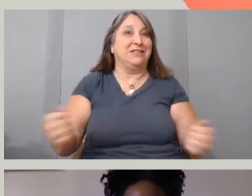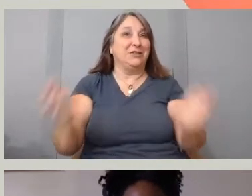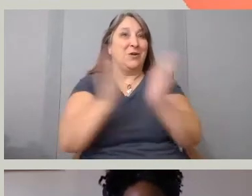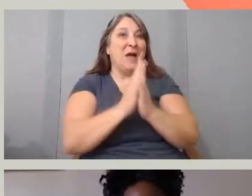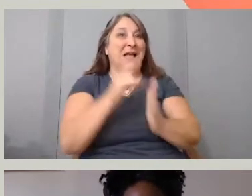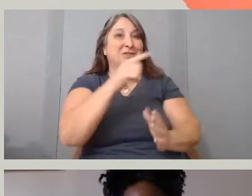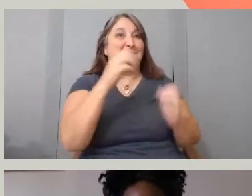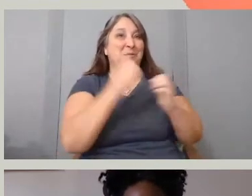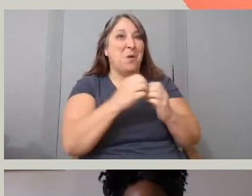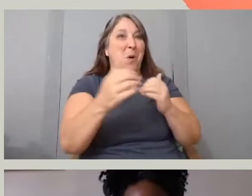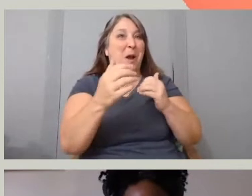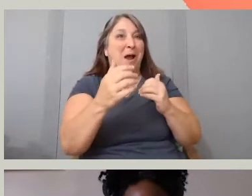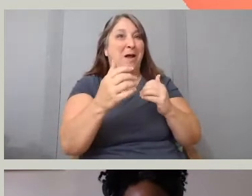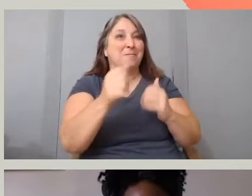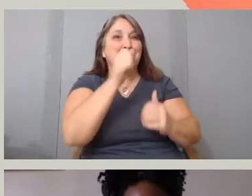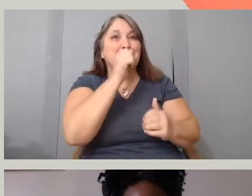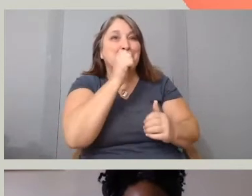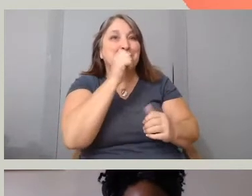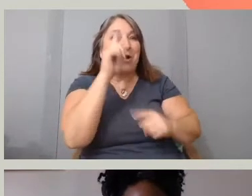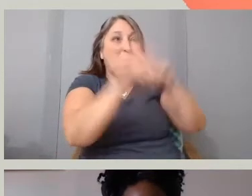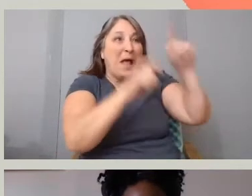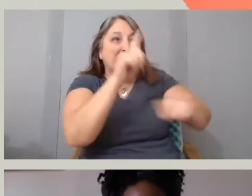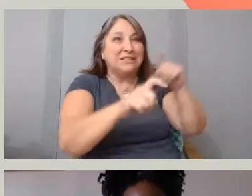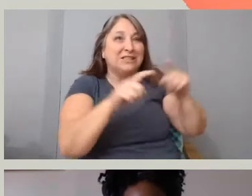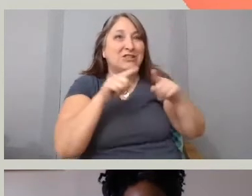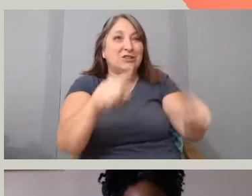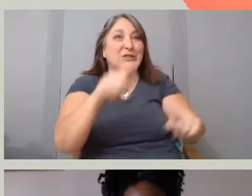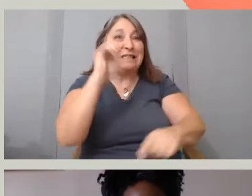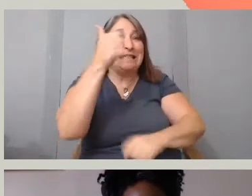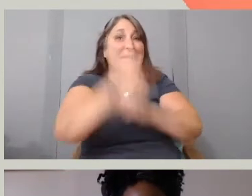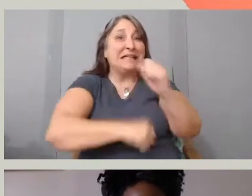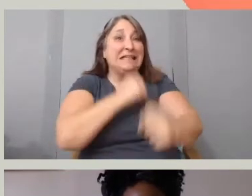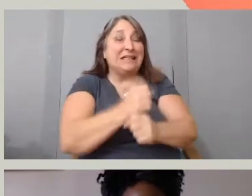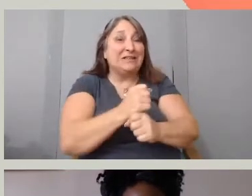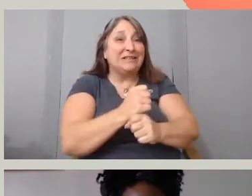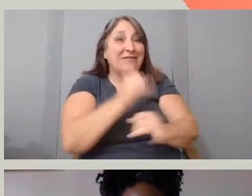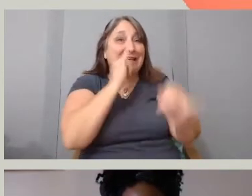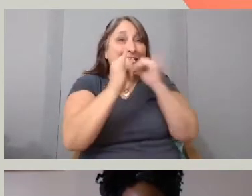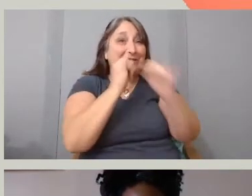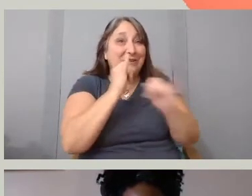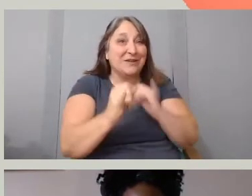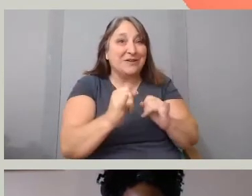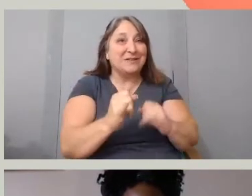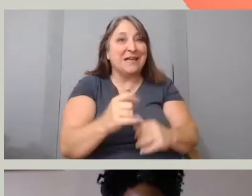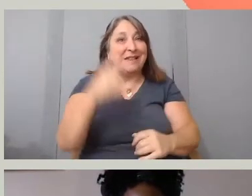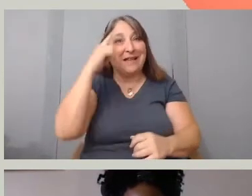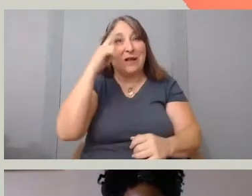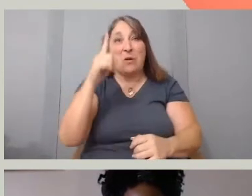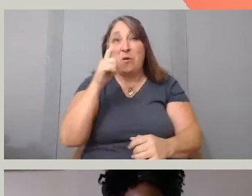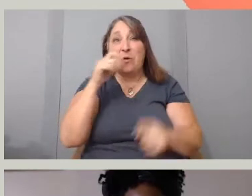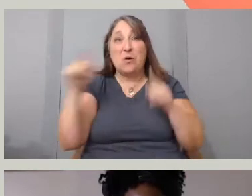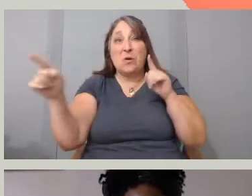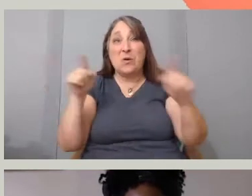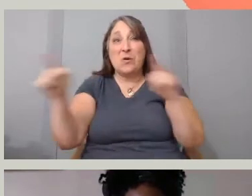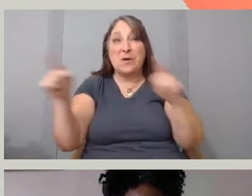and then also who of you was sort of, maybe crossing more of the boundaries